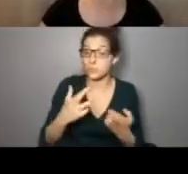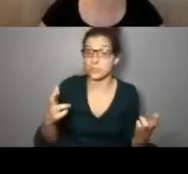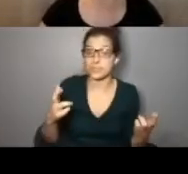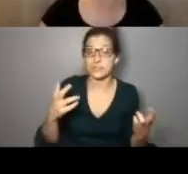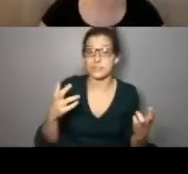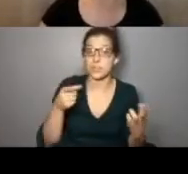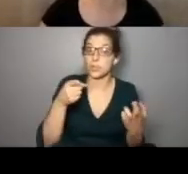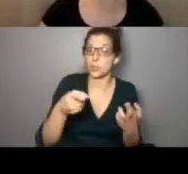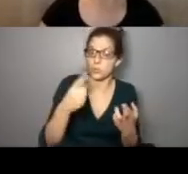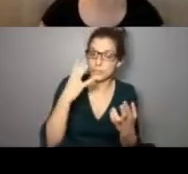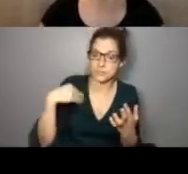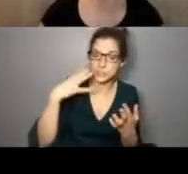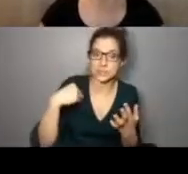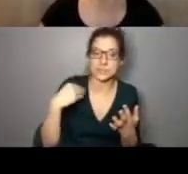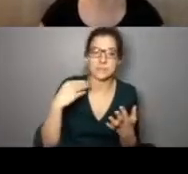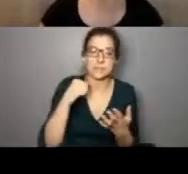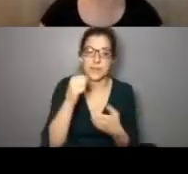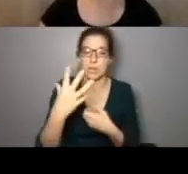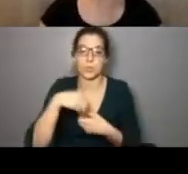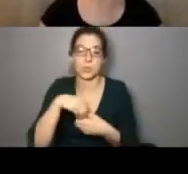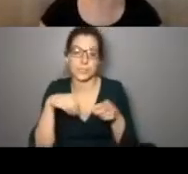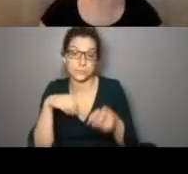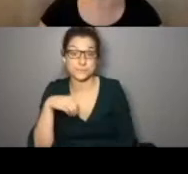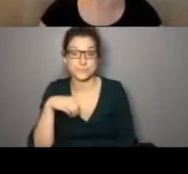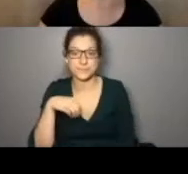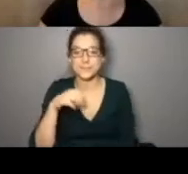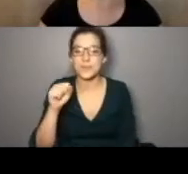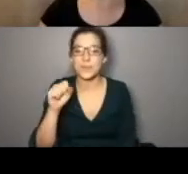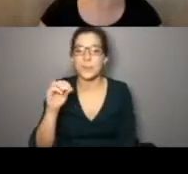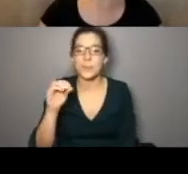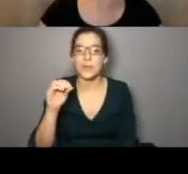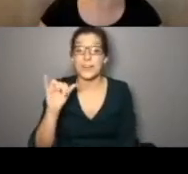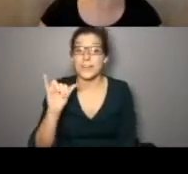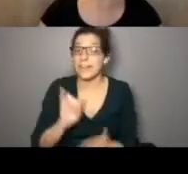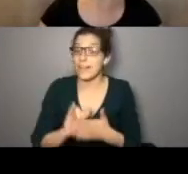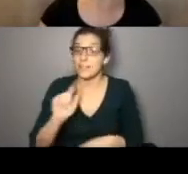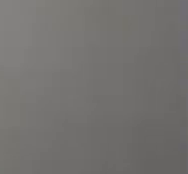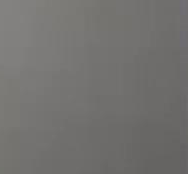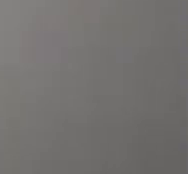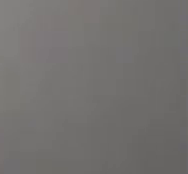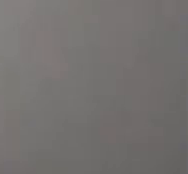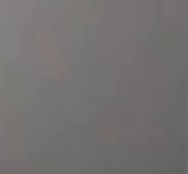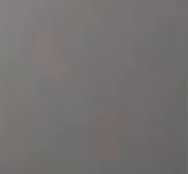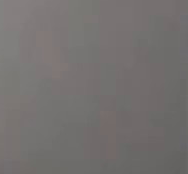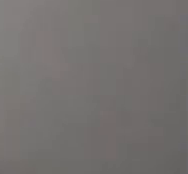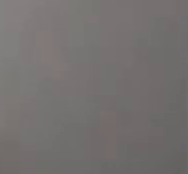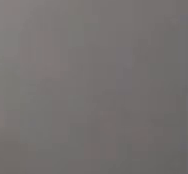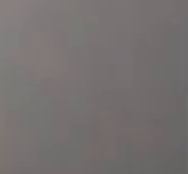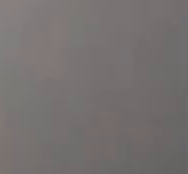, or any resources you have come across that might not be include d here. So that is all for today